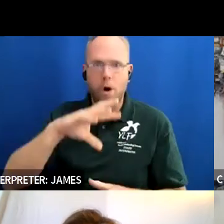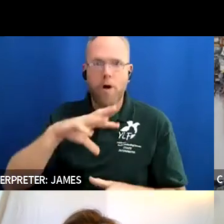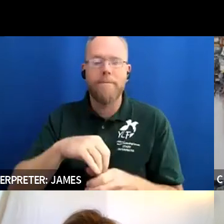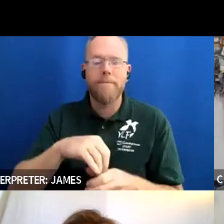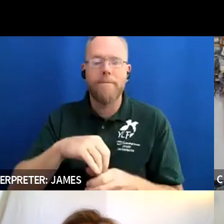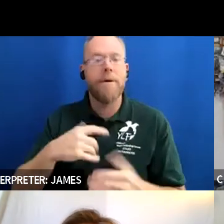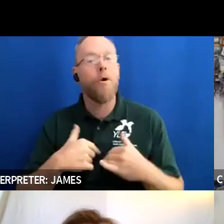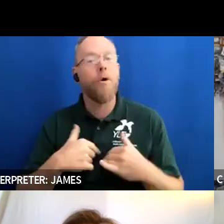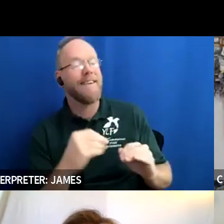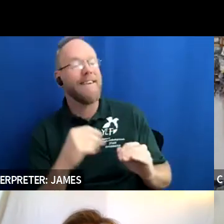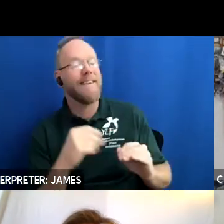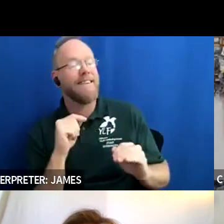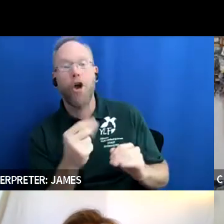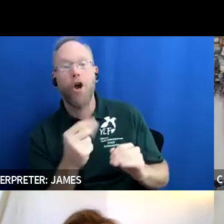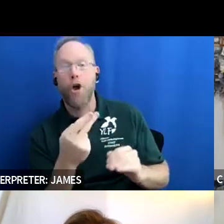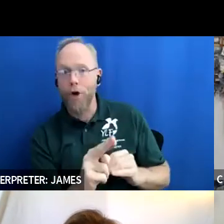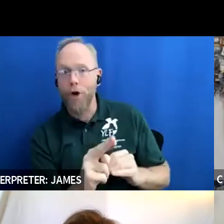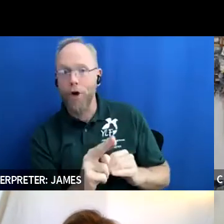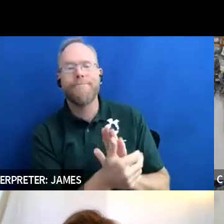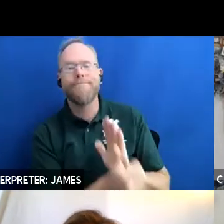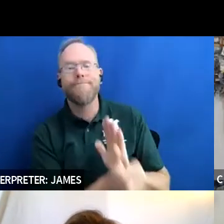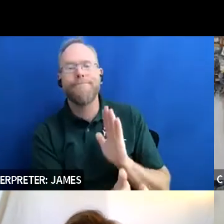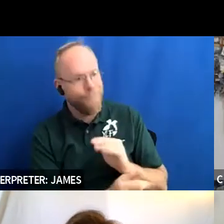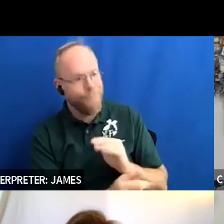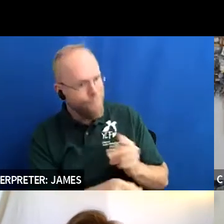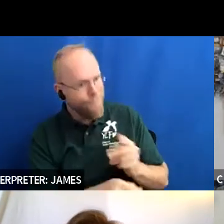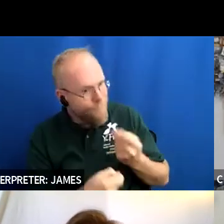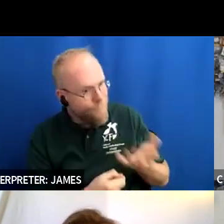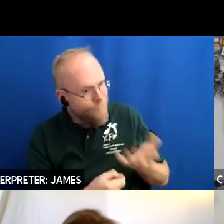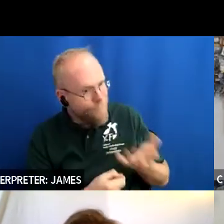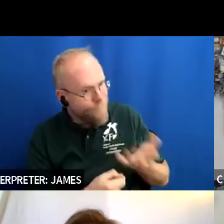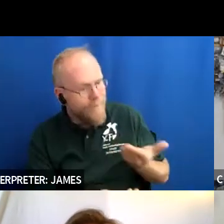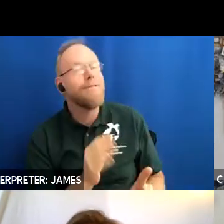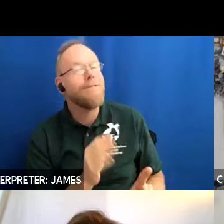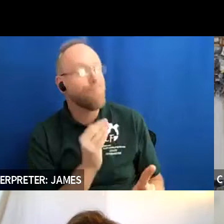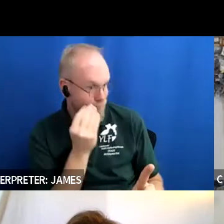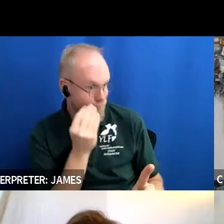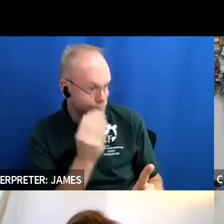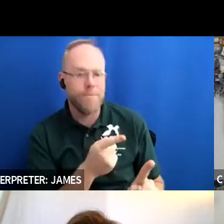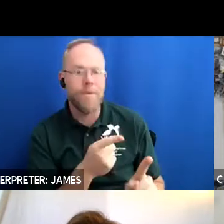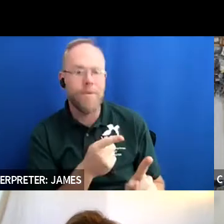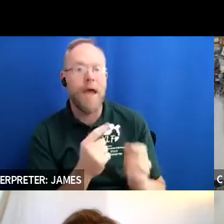skills and um giving her that heads-up of like advocacy and teaching her that at a young age